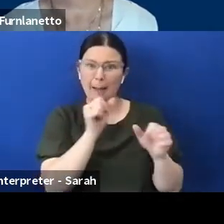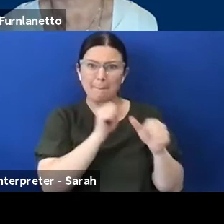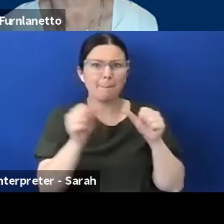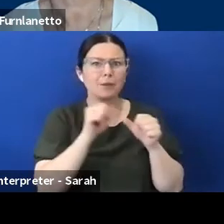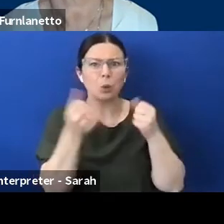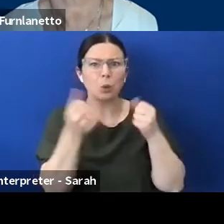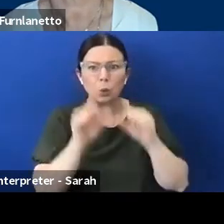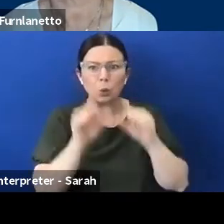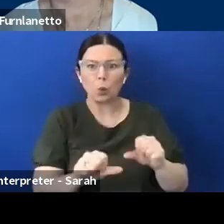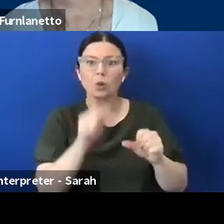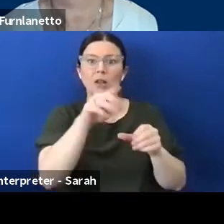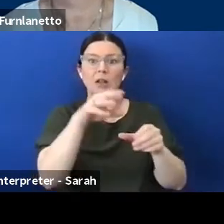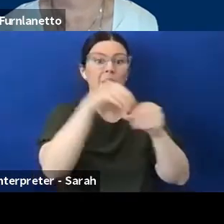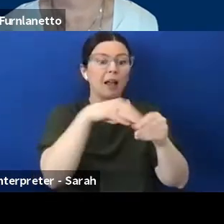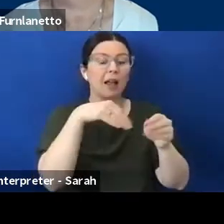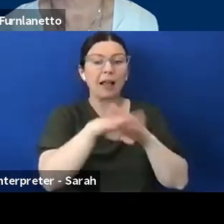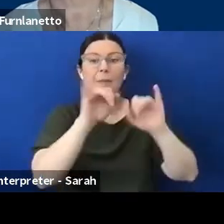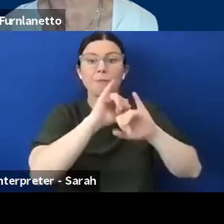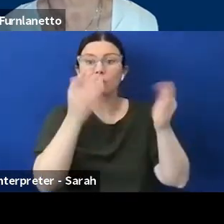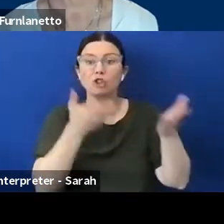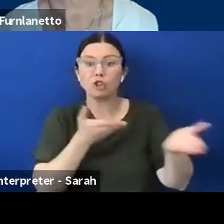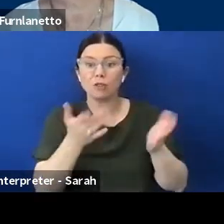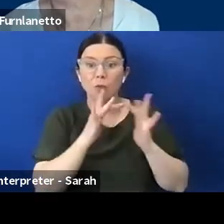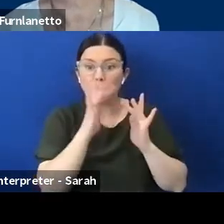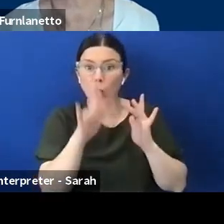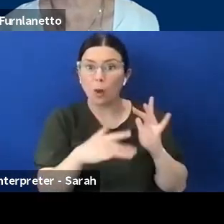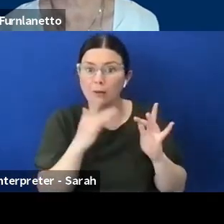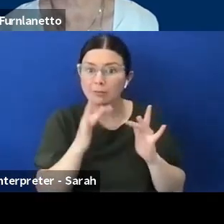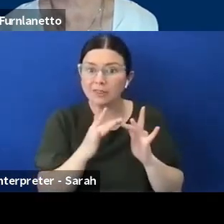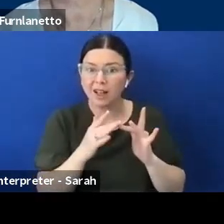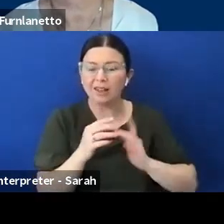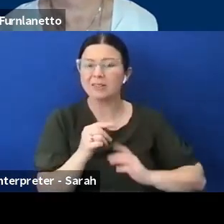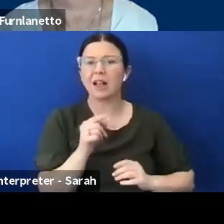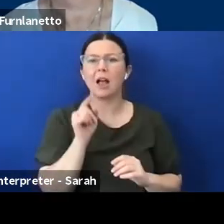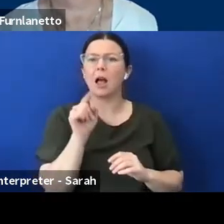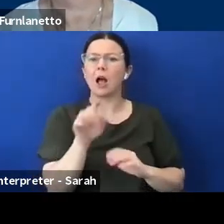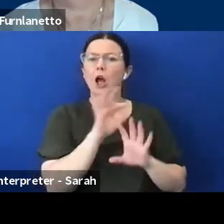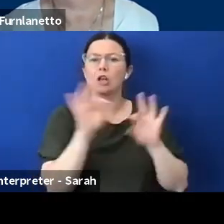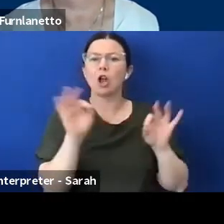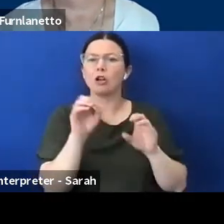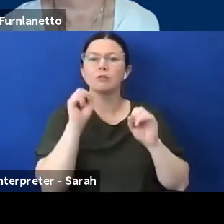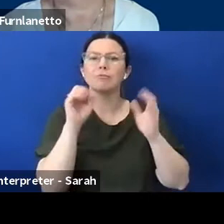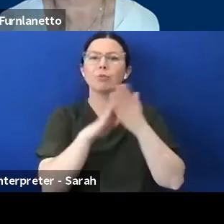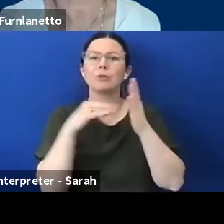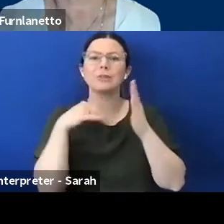services websites. They weren't sort of put into the state emergency service or ambulance vic or